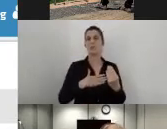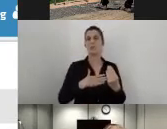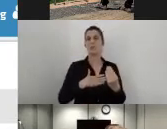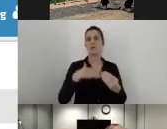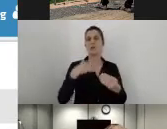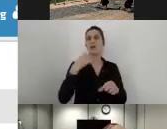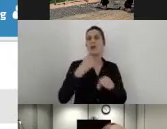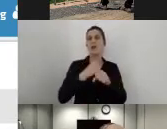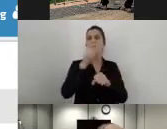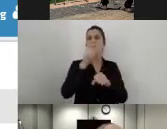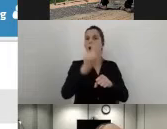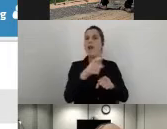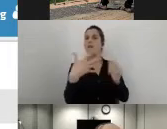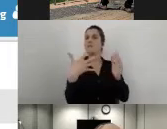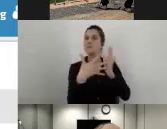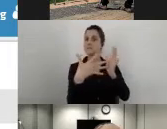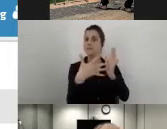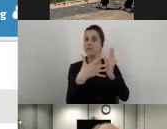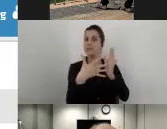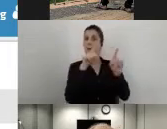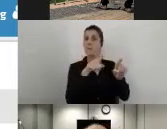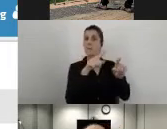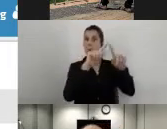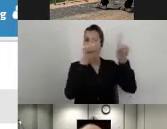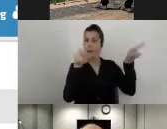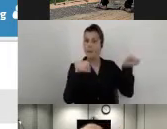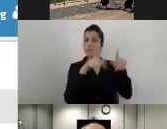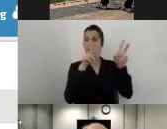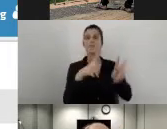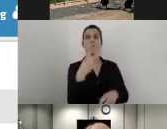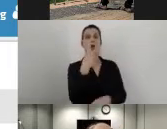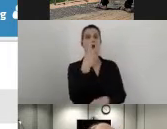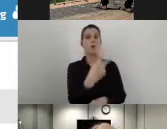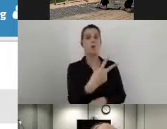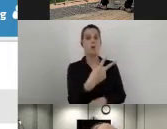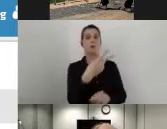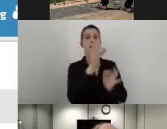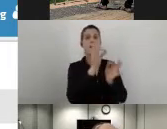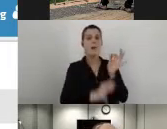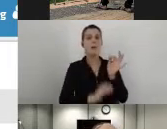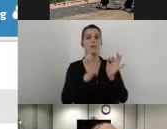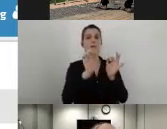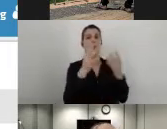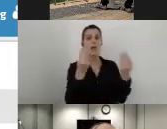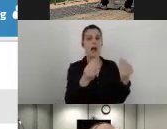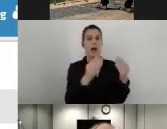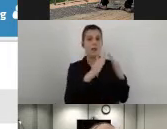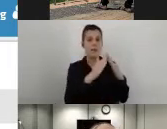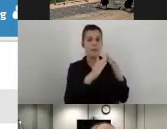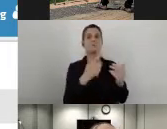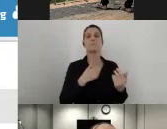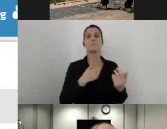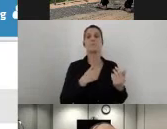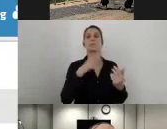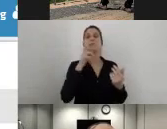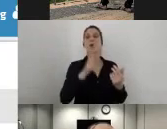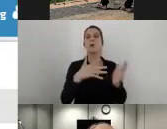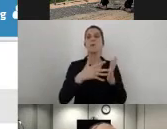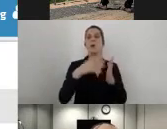In this screen, I can basically see the details of the asset. I can go to the reports page and I can see